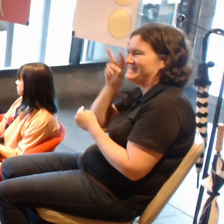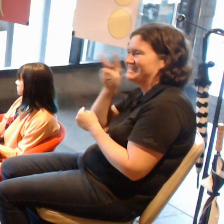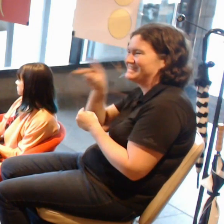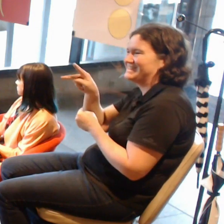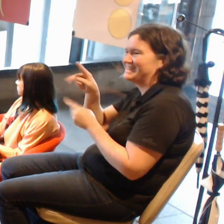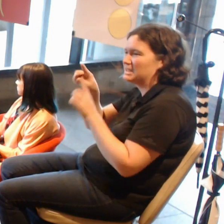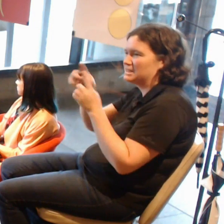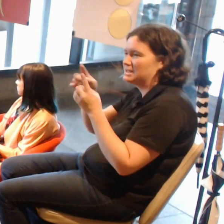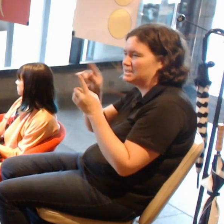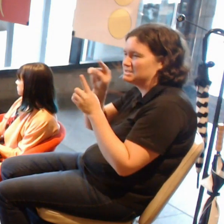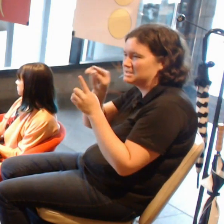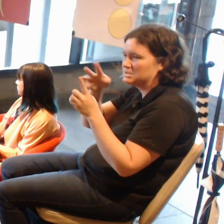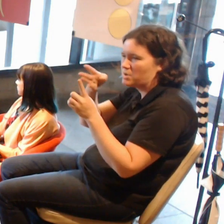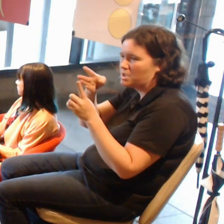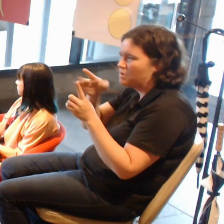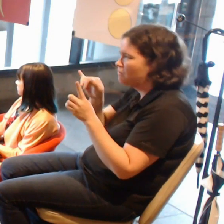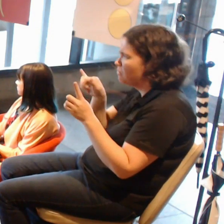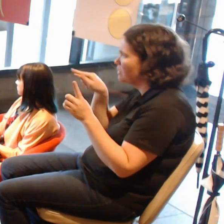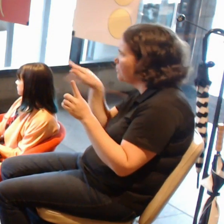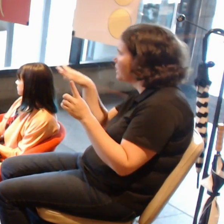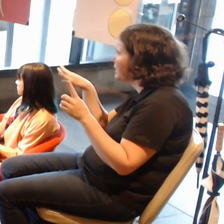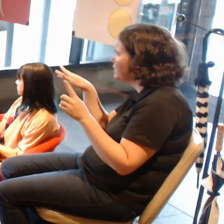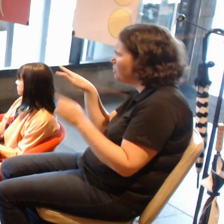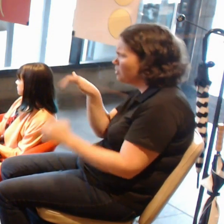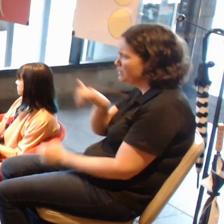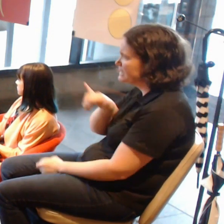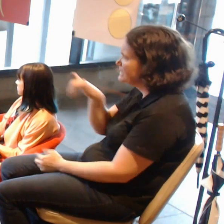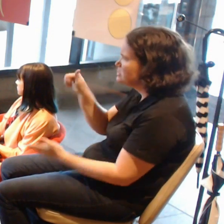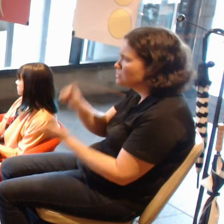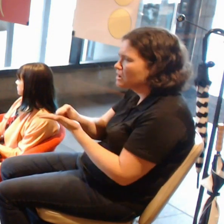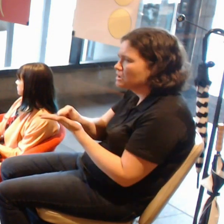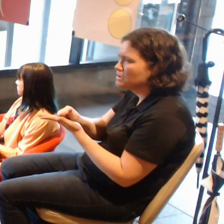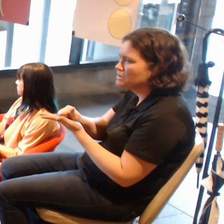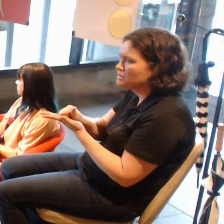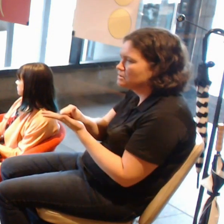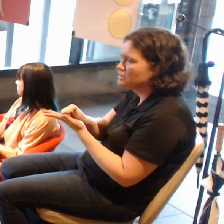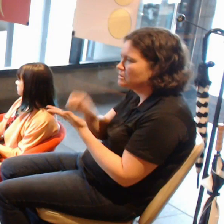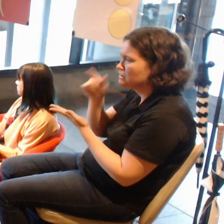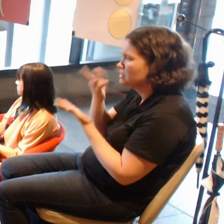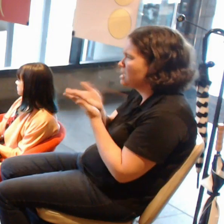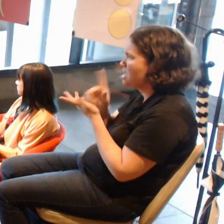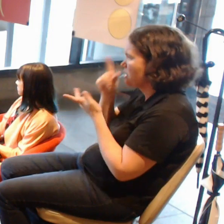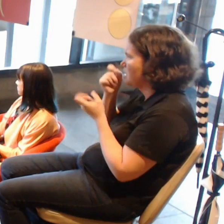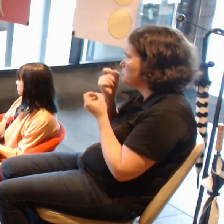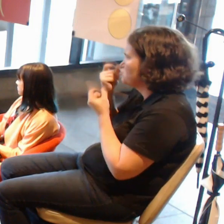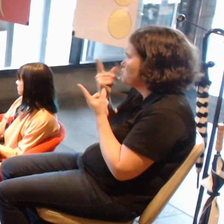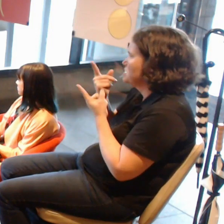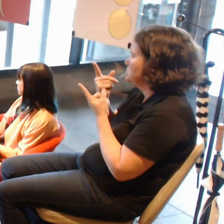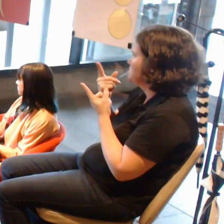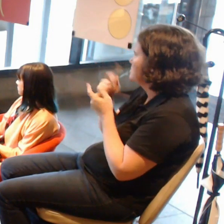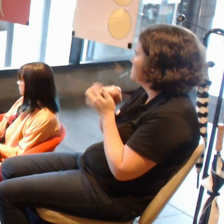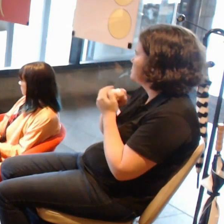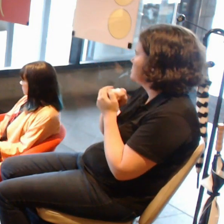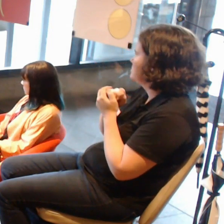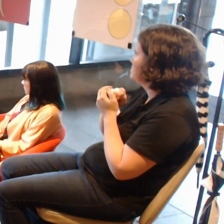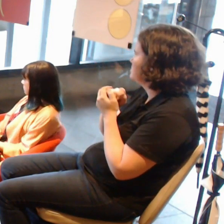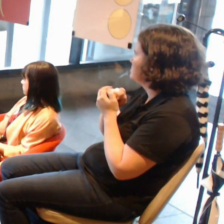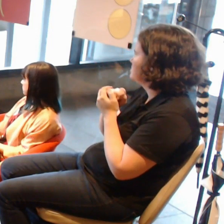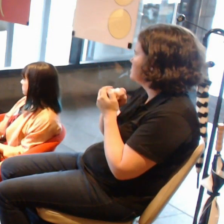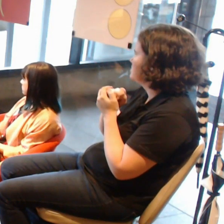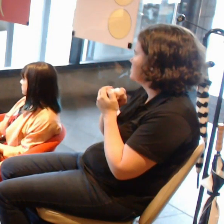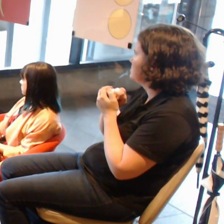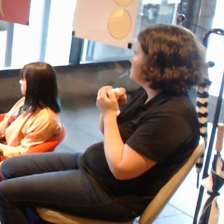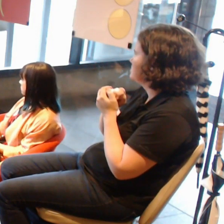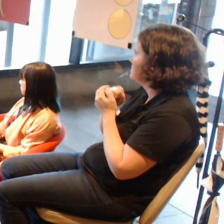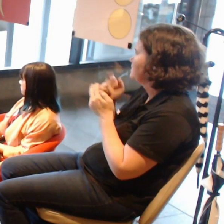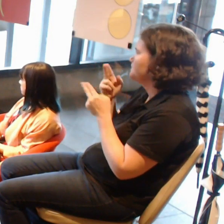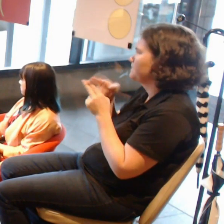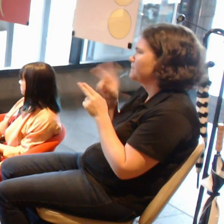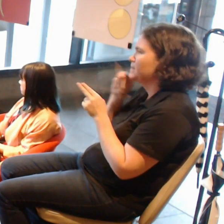I guess, with my work for the last 10 years